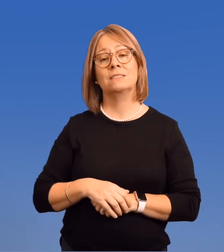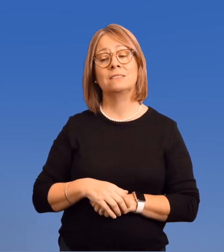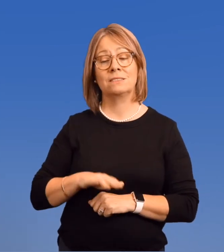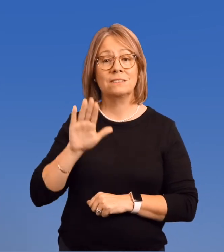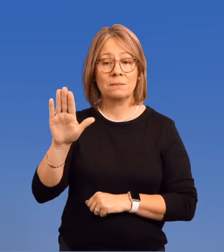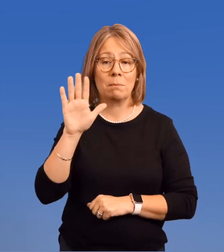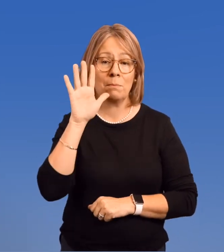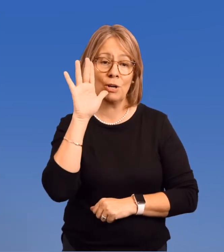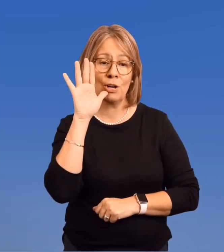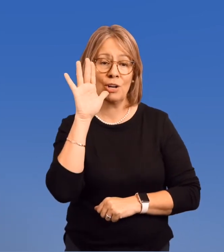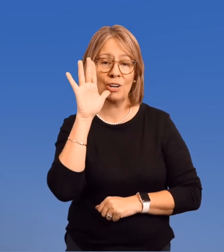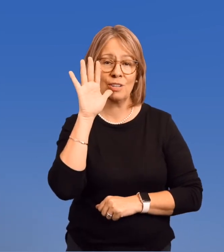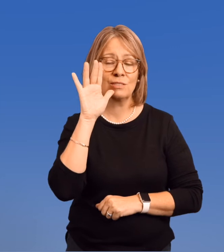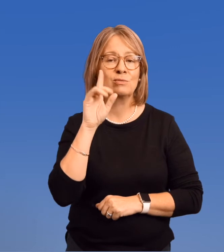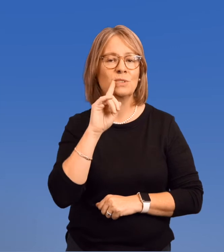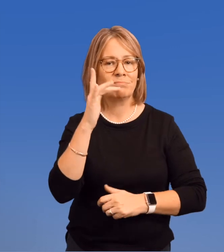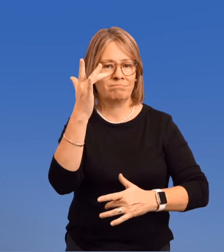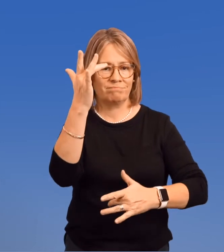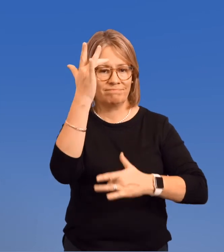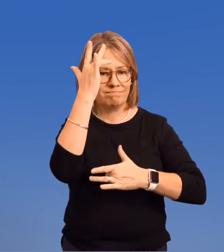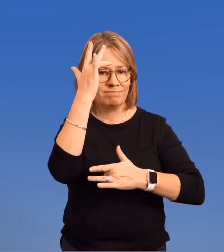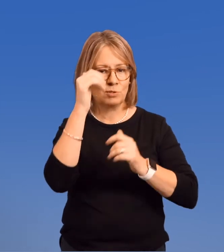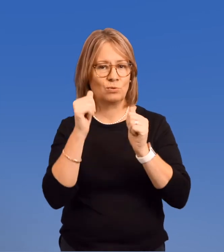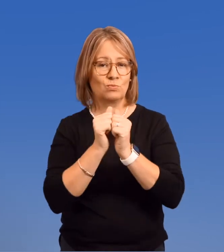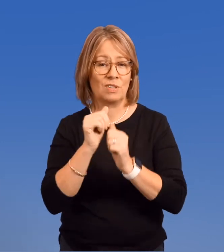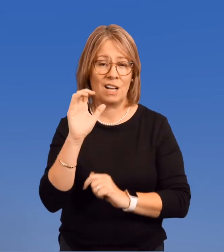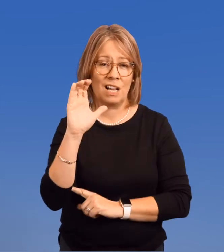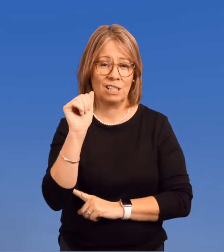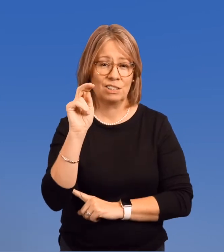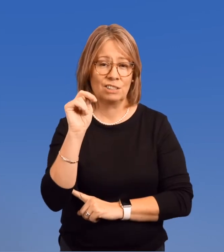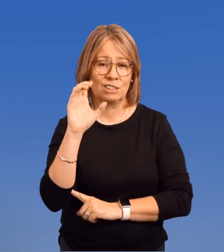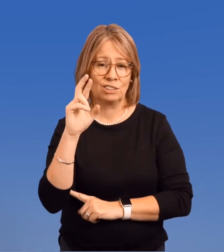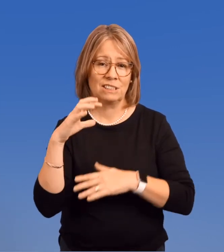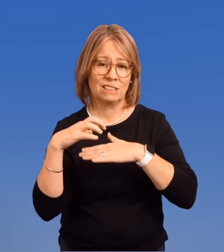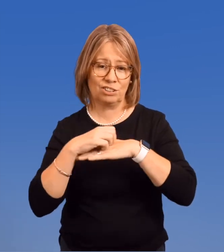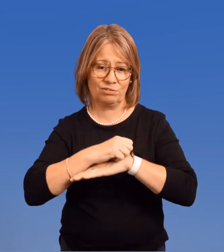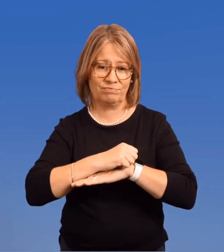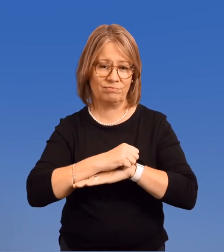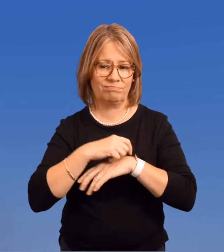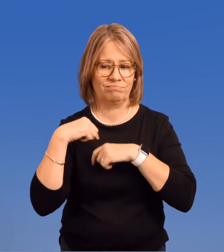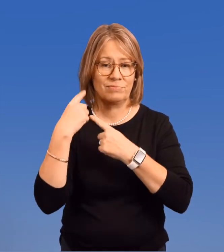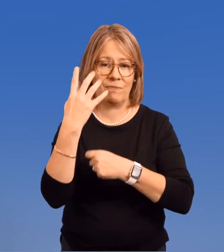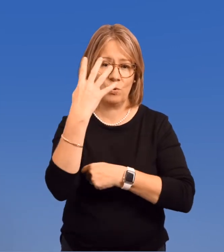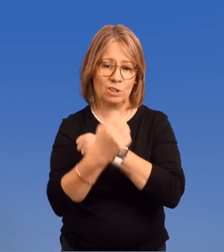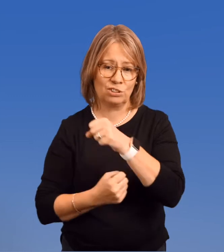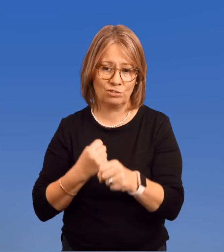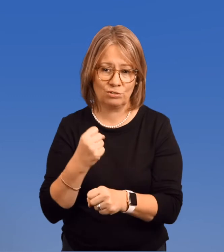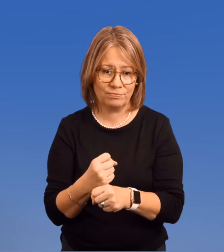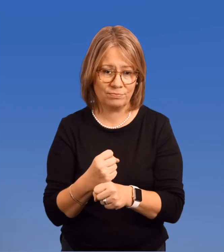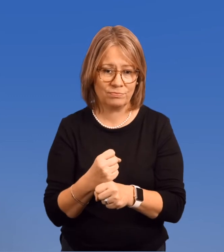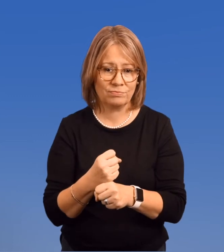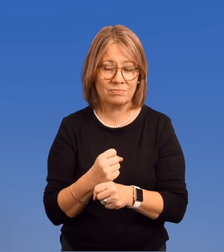Ruth's mother had been ill with cancer for four years